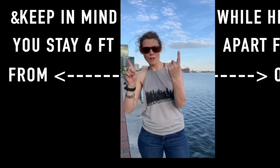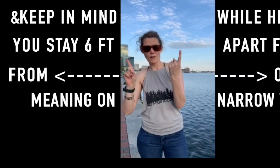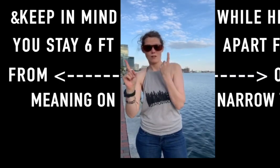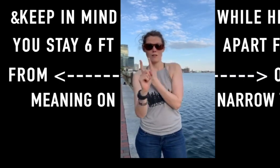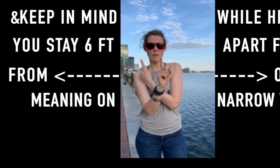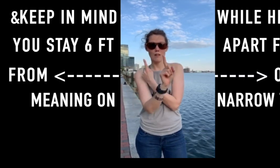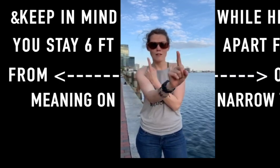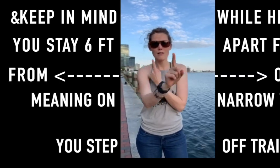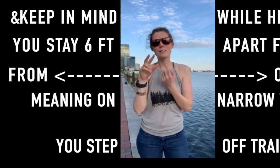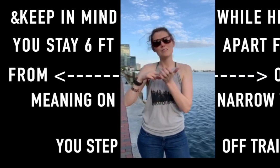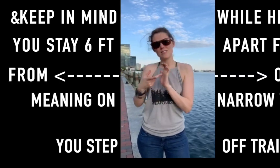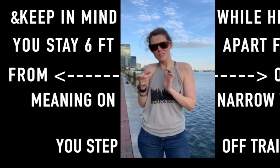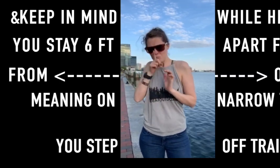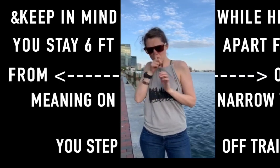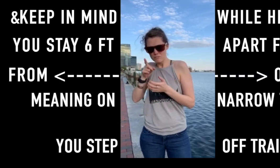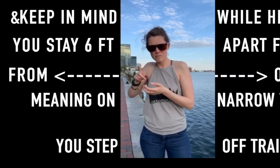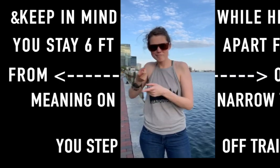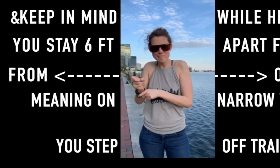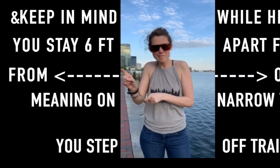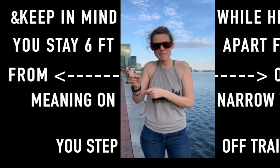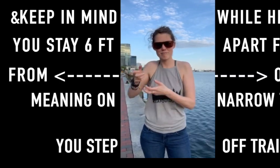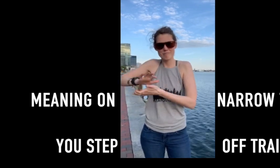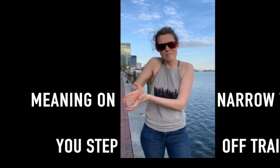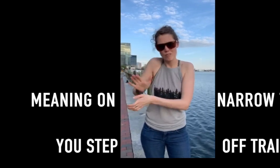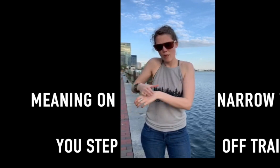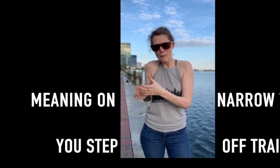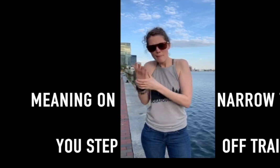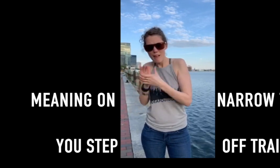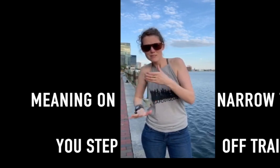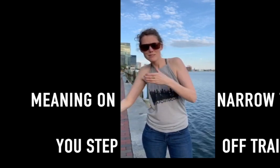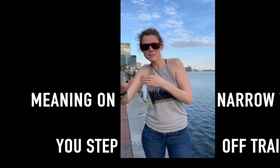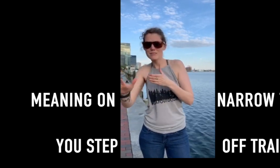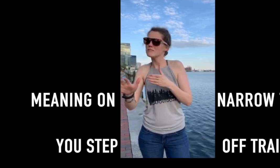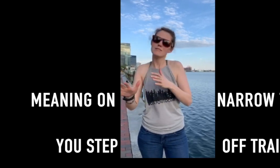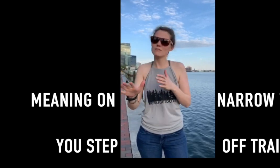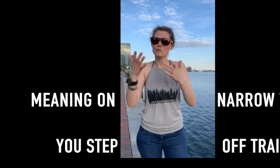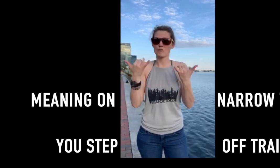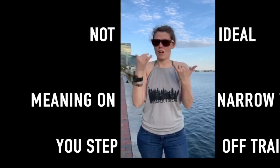we have to step off the trail to pass them safely. Stepping off of trail damages the trail and plants which is not ideal, especially now,